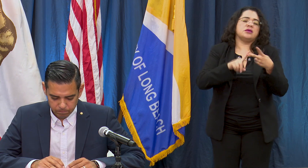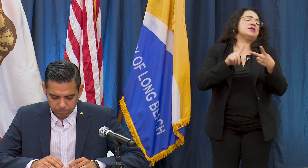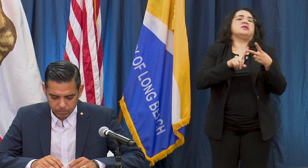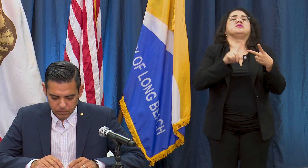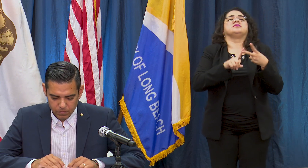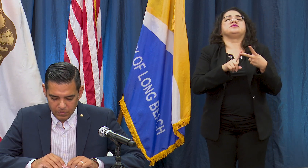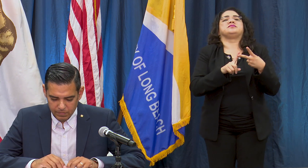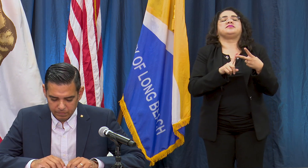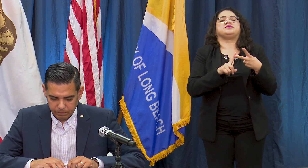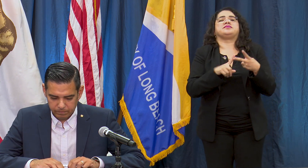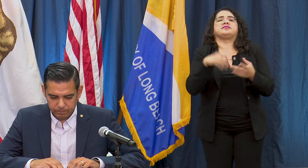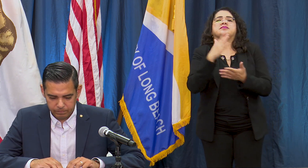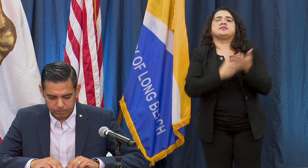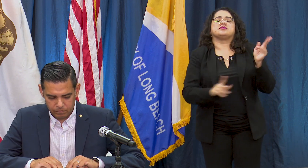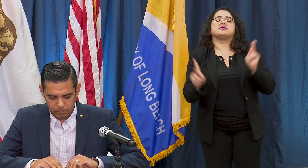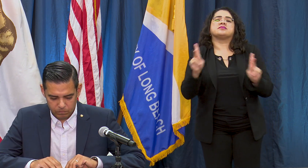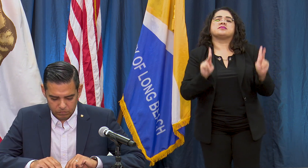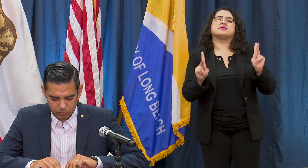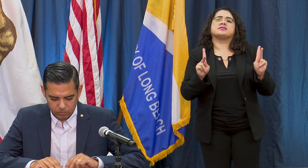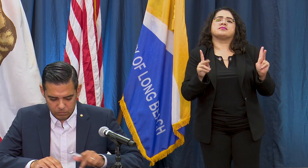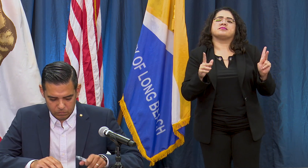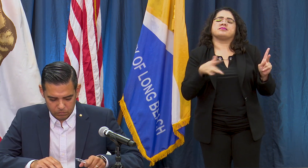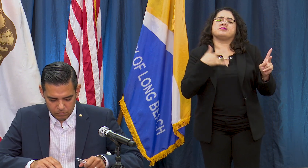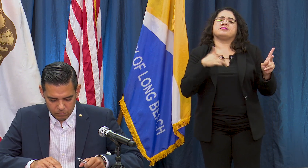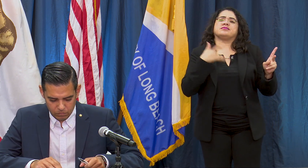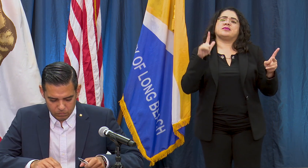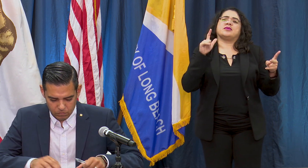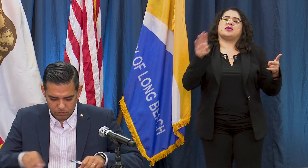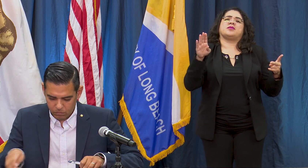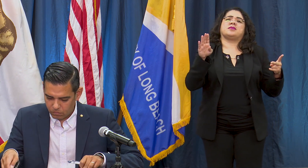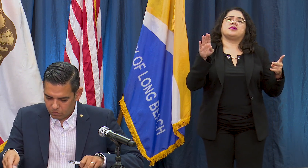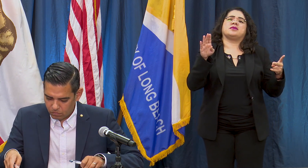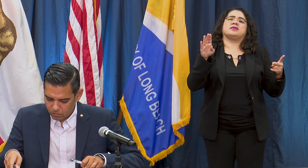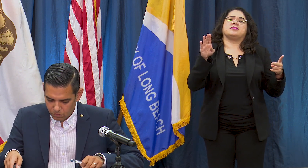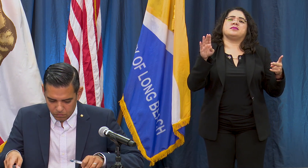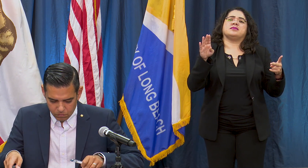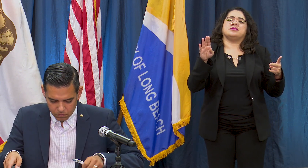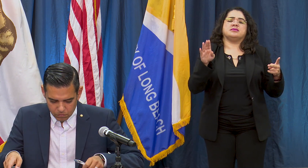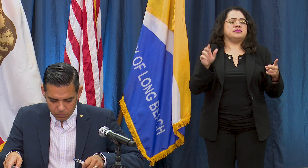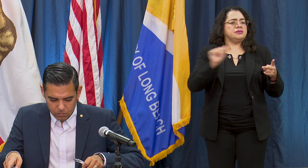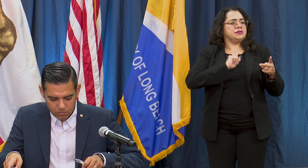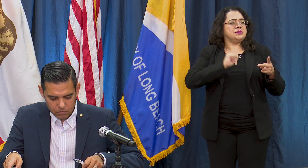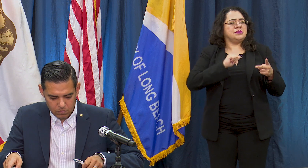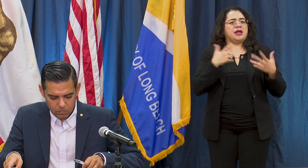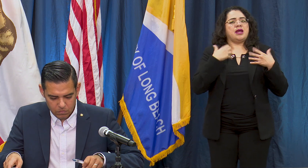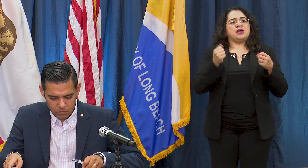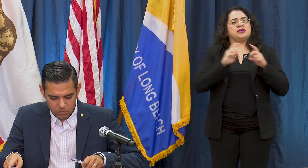some people might find a little concerning that Long Beach is now being with our own health department we're now being lumped in with the